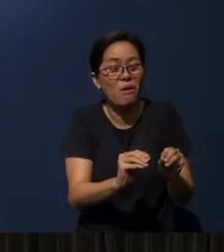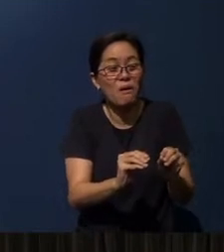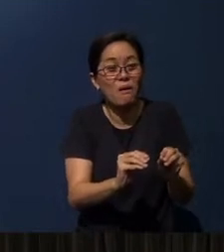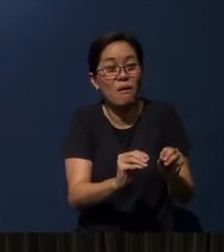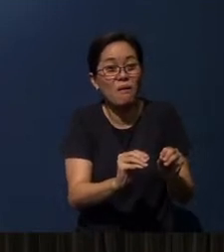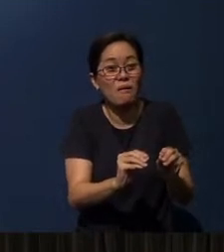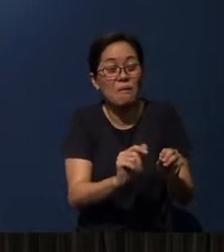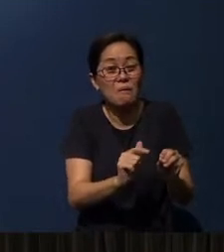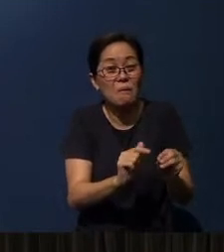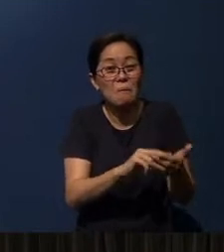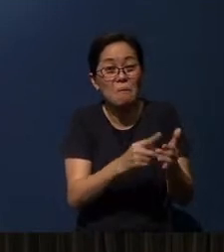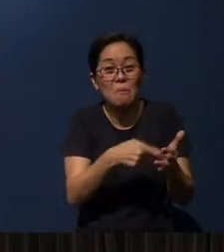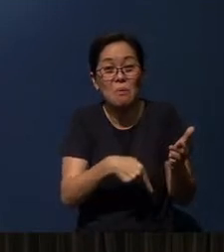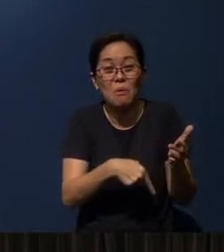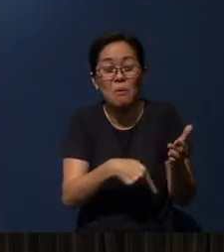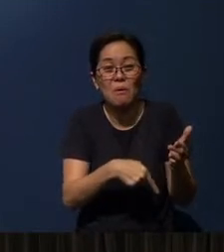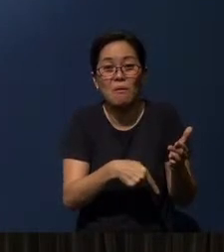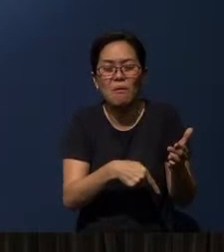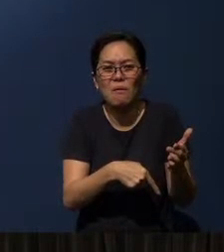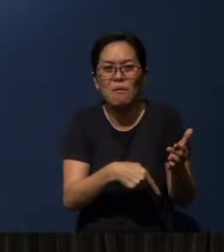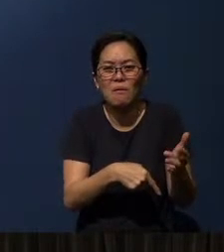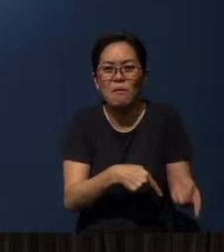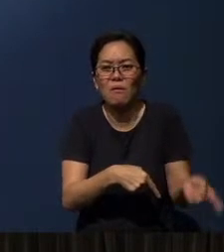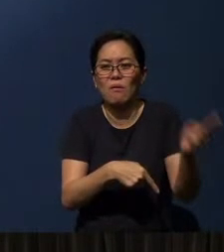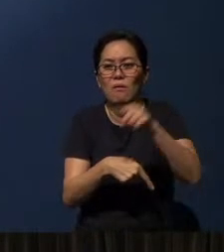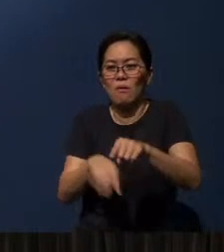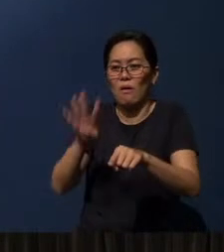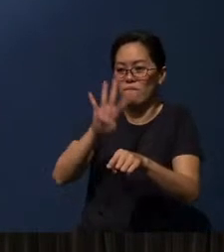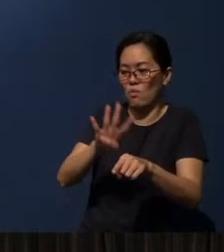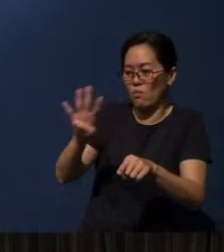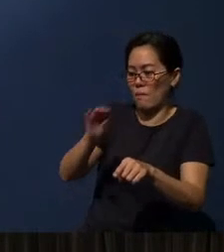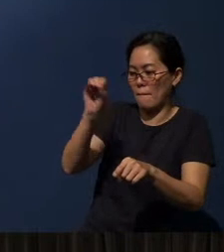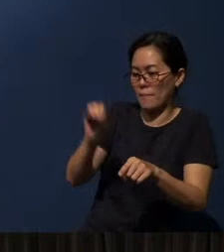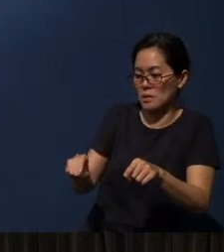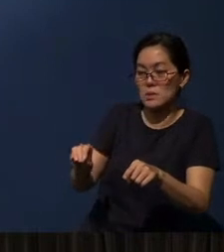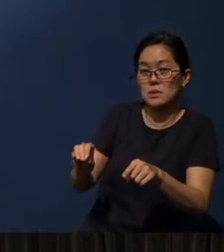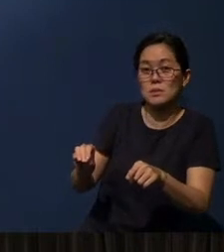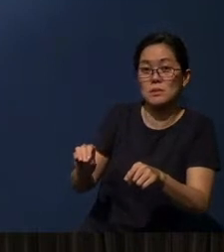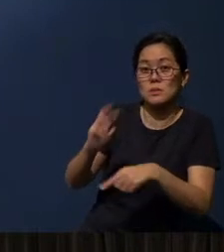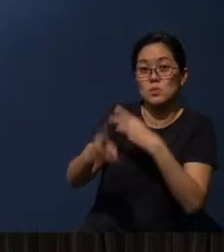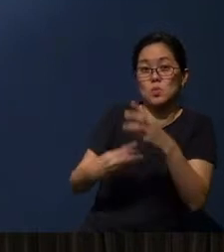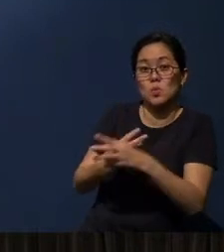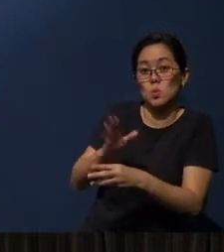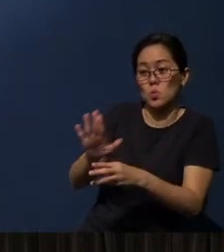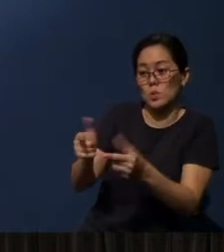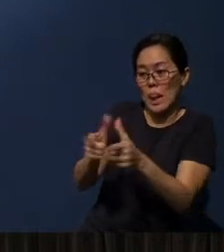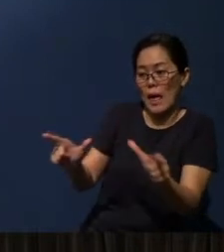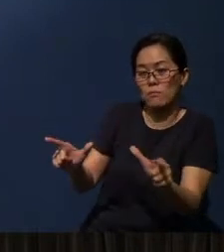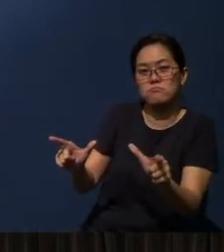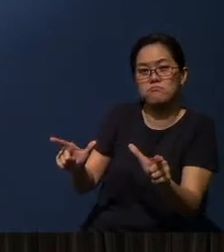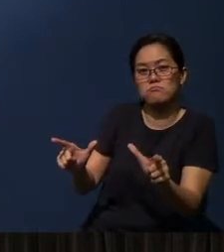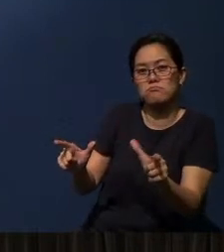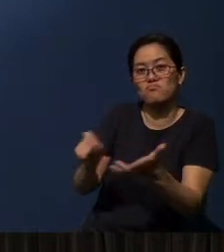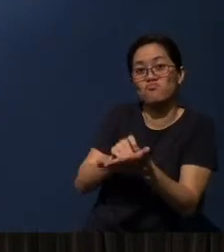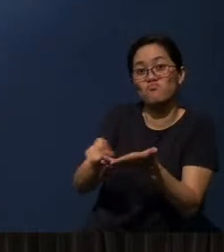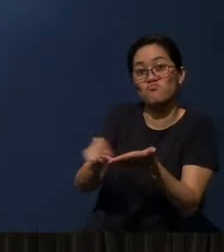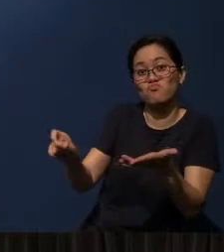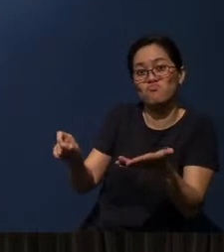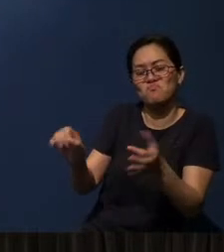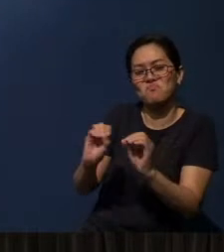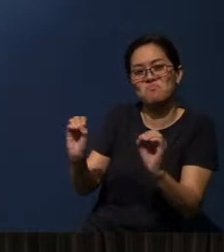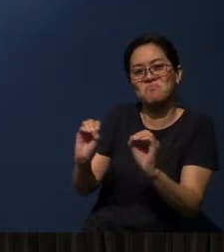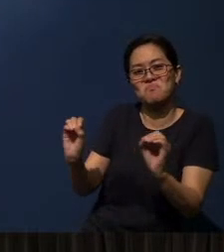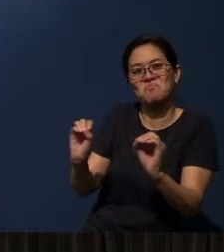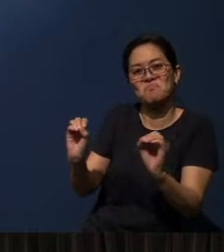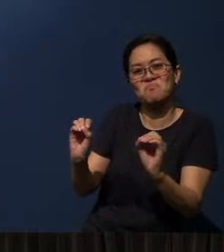That actually means (that 44%) of the world's languages have no written form.